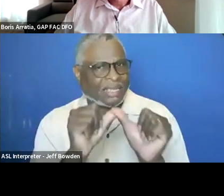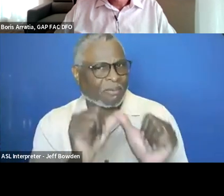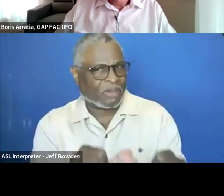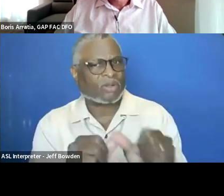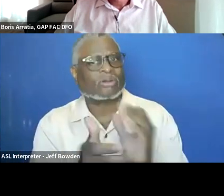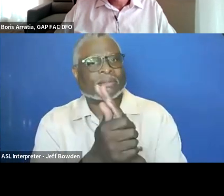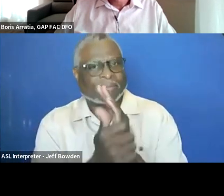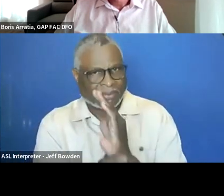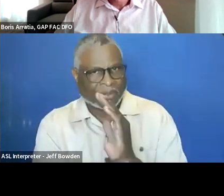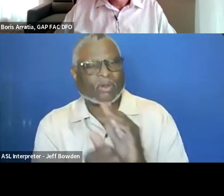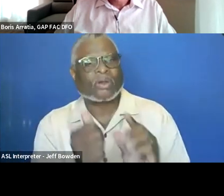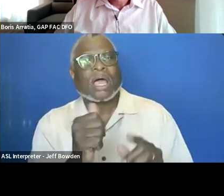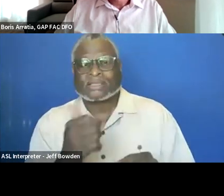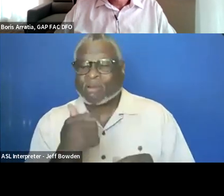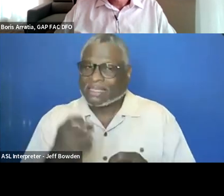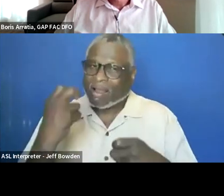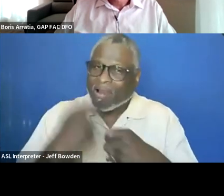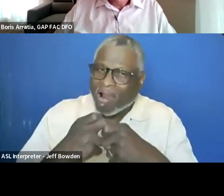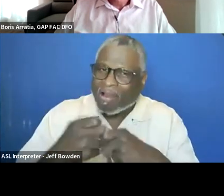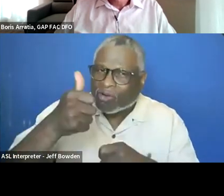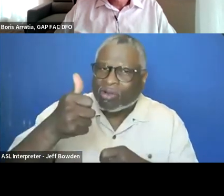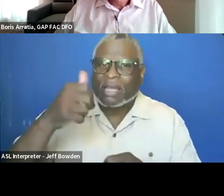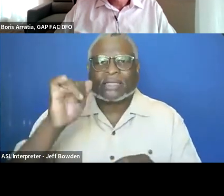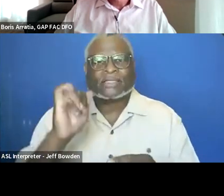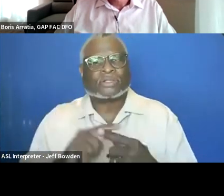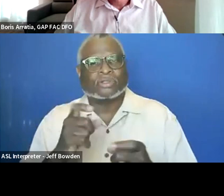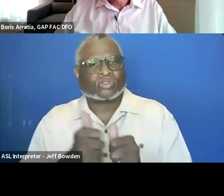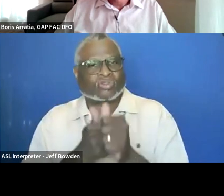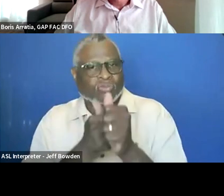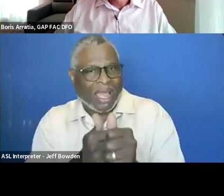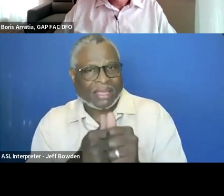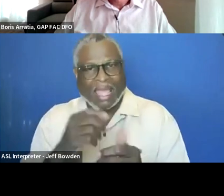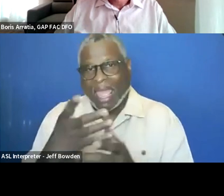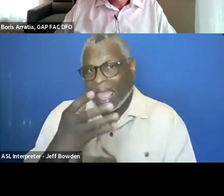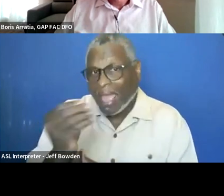It makes it really difficult as we are tracking and managing